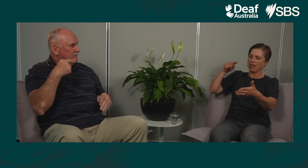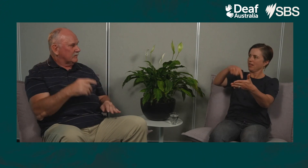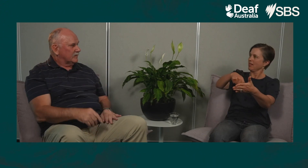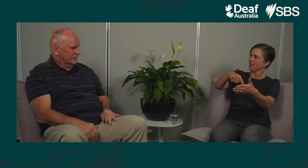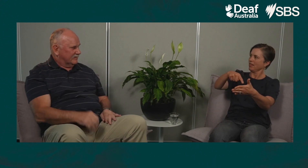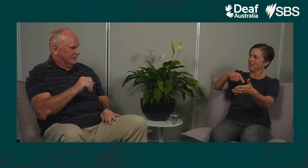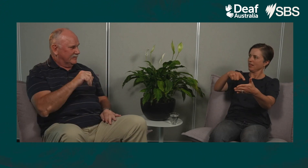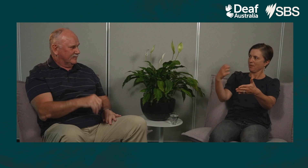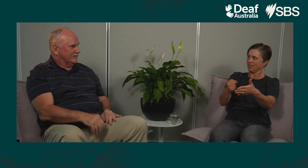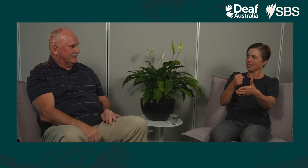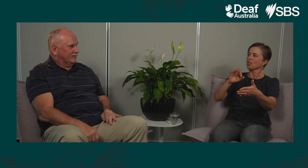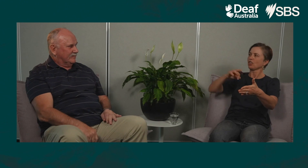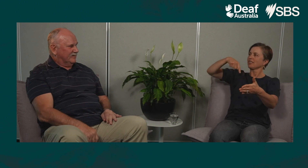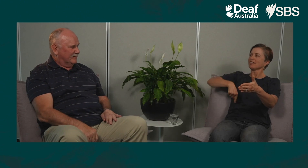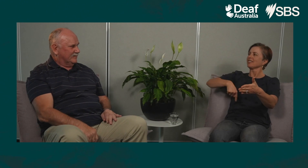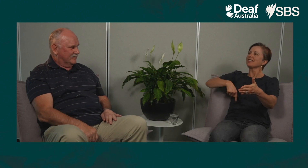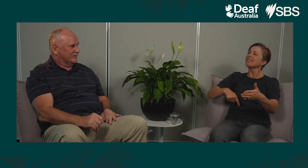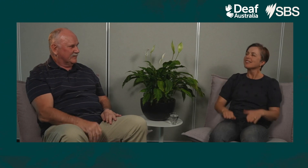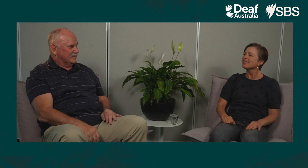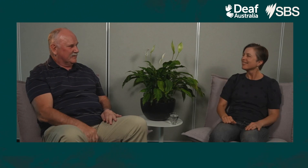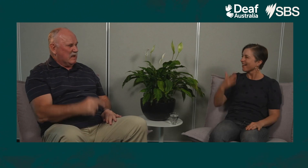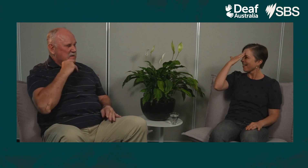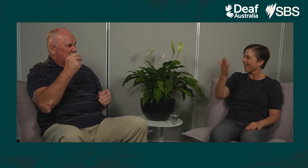Aim for the side and not in the water. Yeah people don’t know.